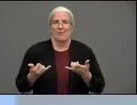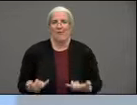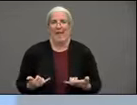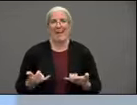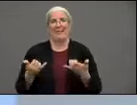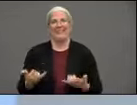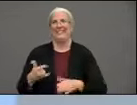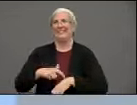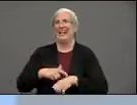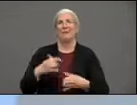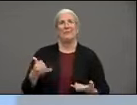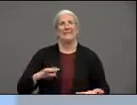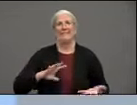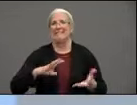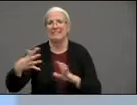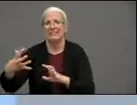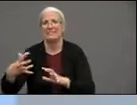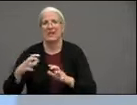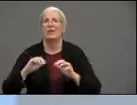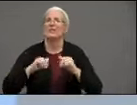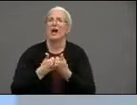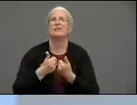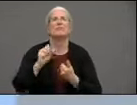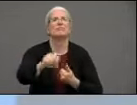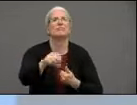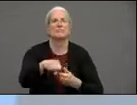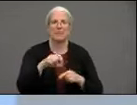your on your education make sure that you're learning i think